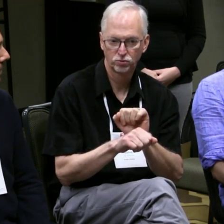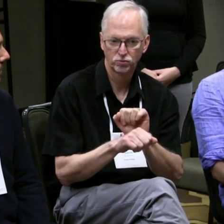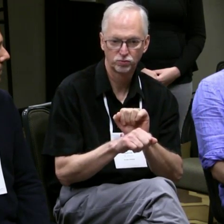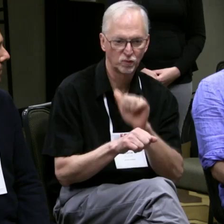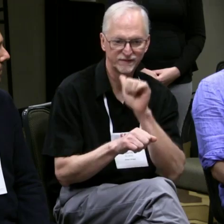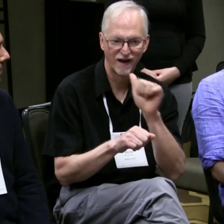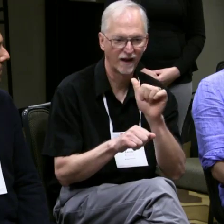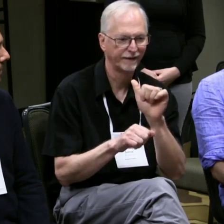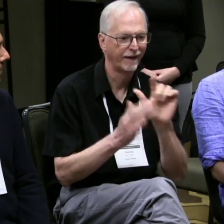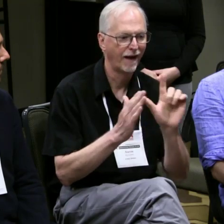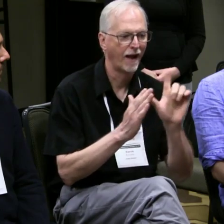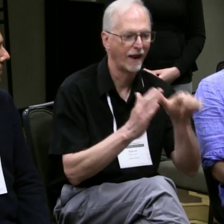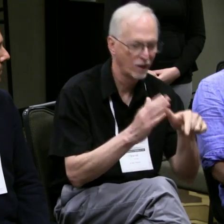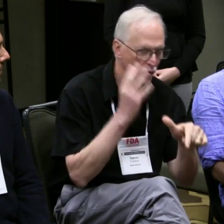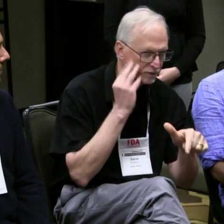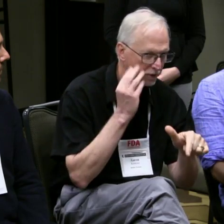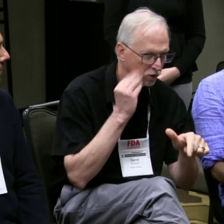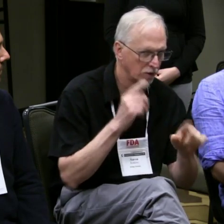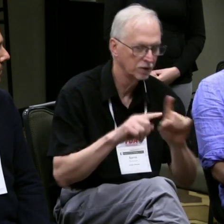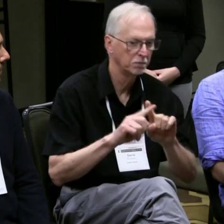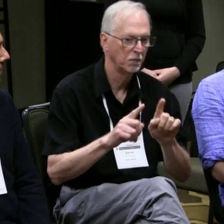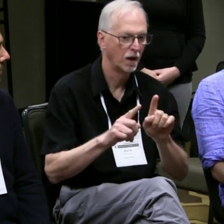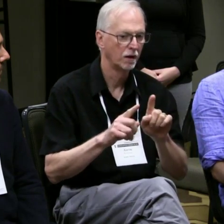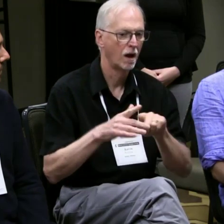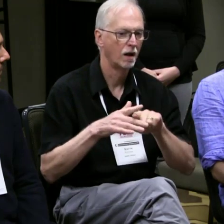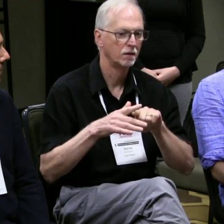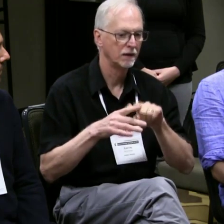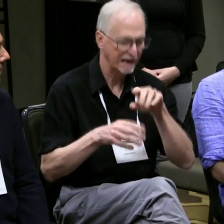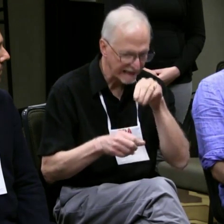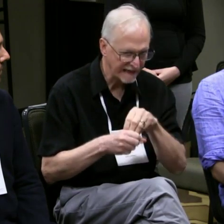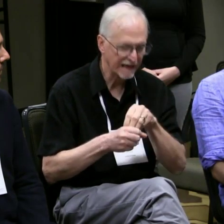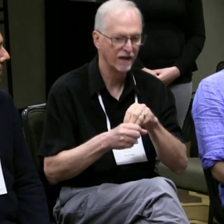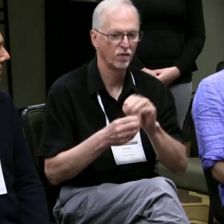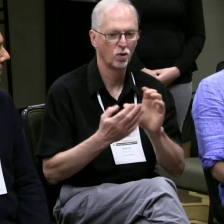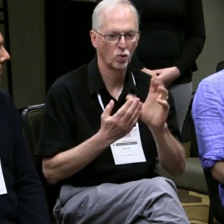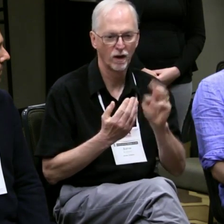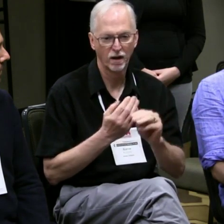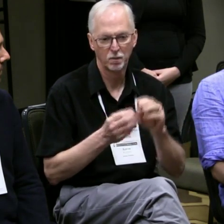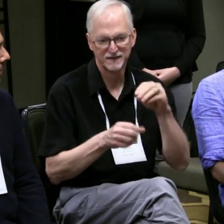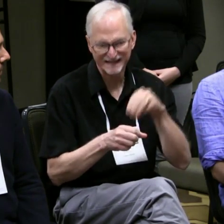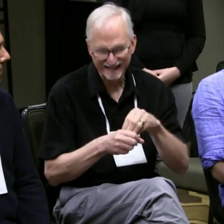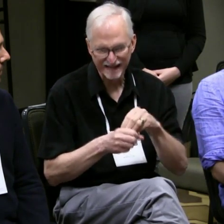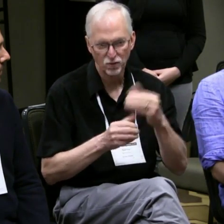as a part of their process and a part of their work. And not something that happens after the training experience,